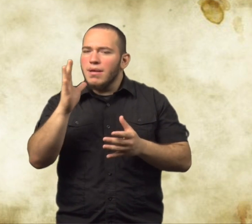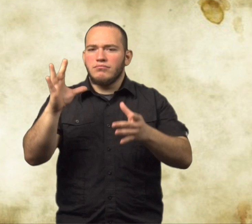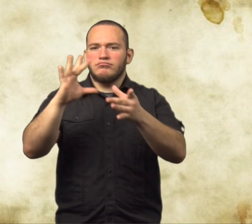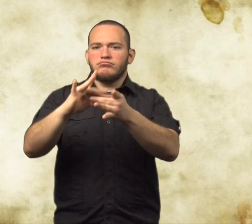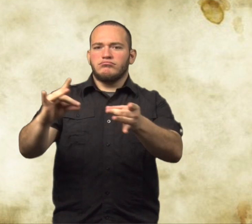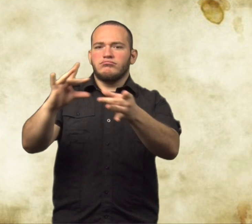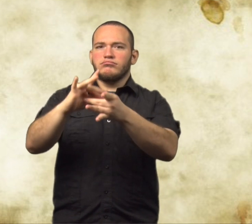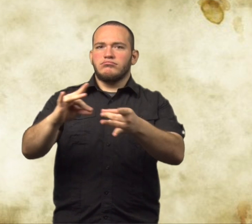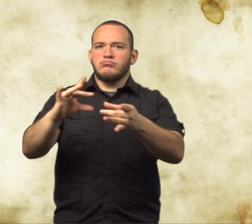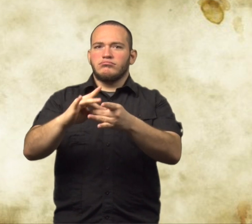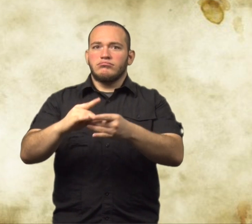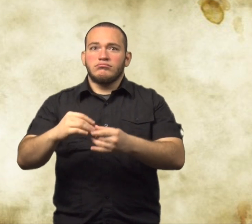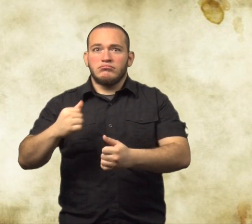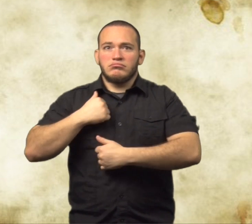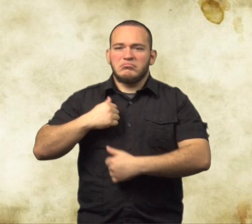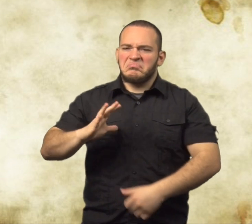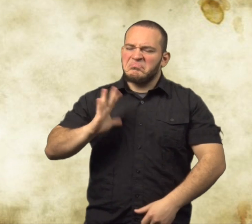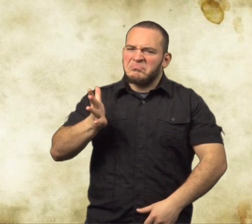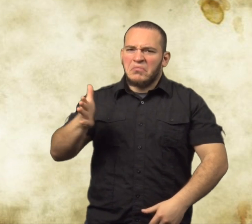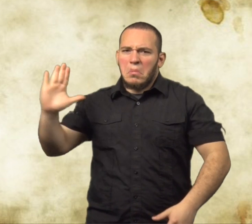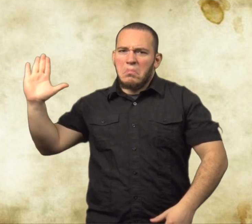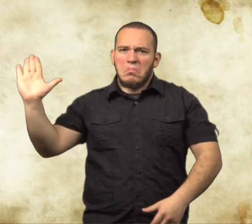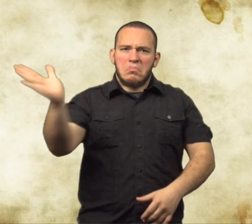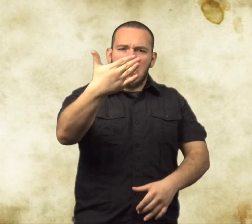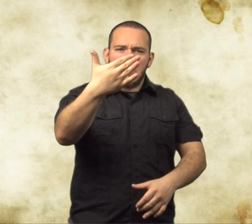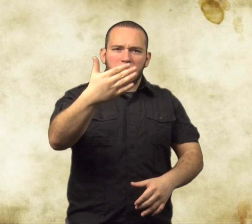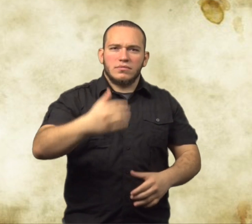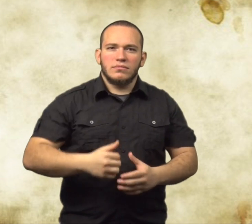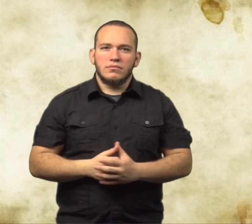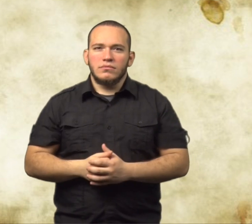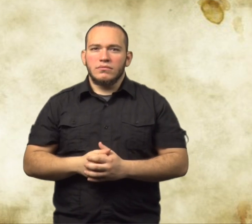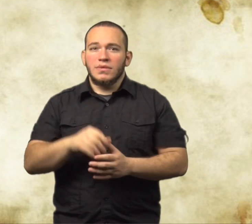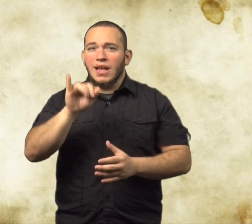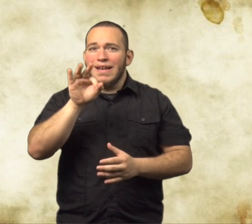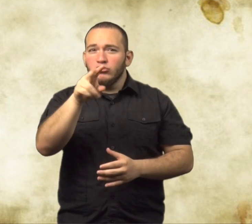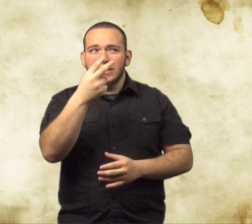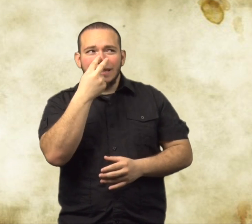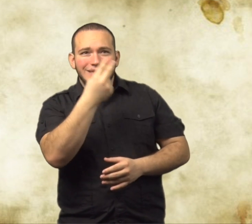What did the mother say to the soldier that made him hit her?